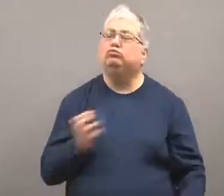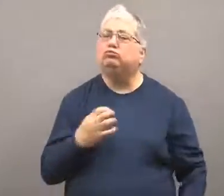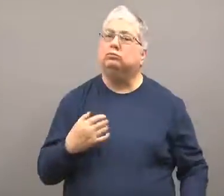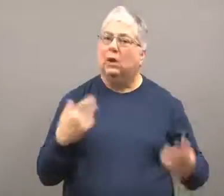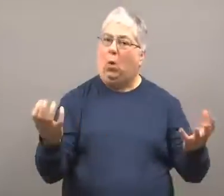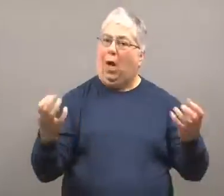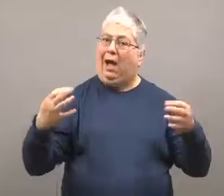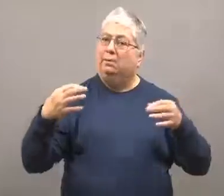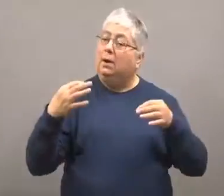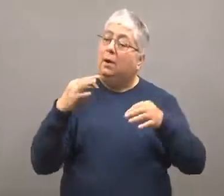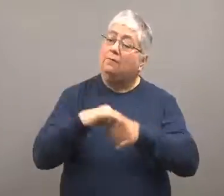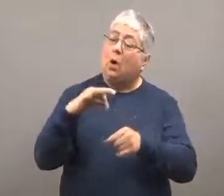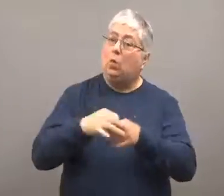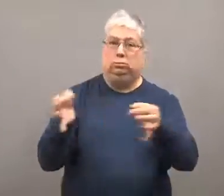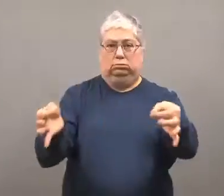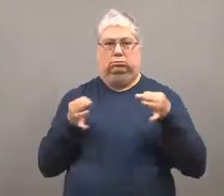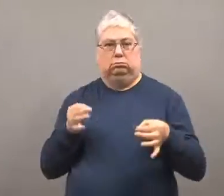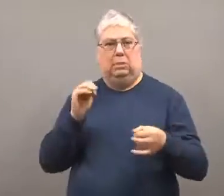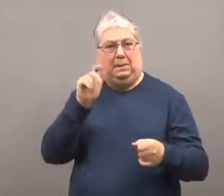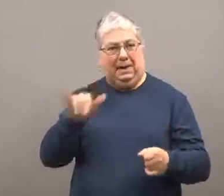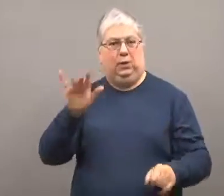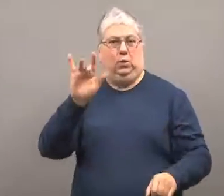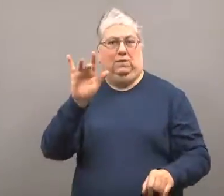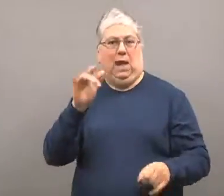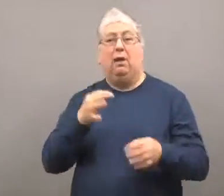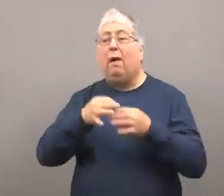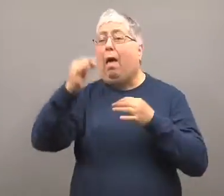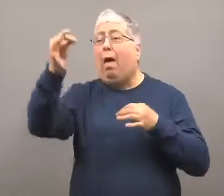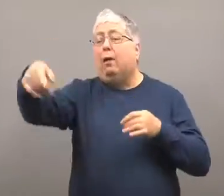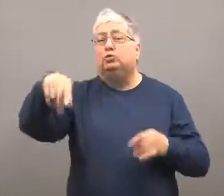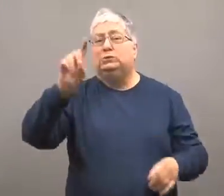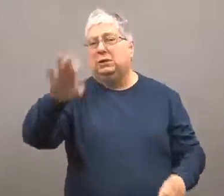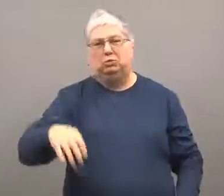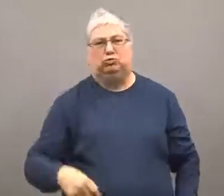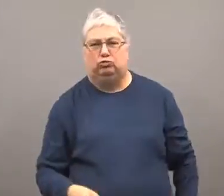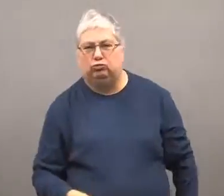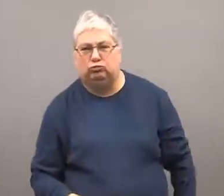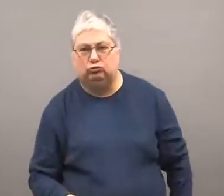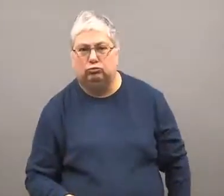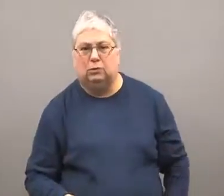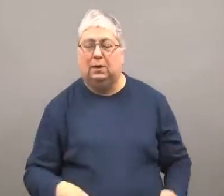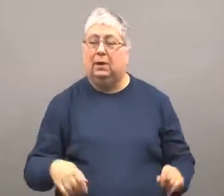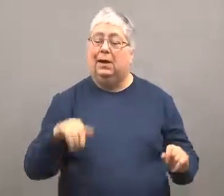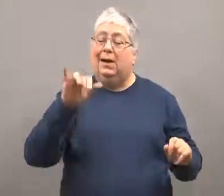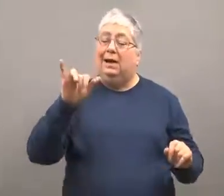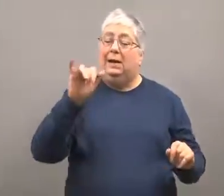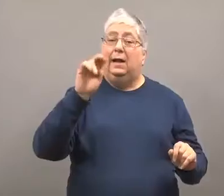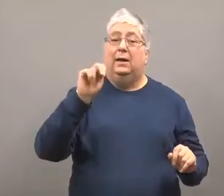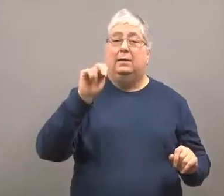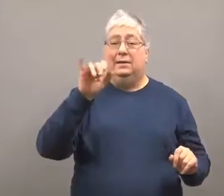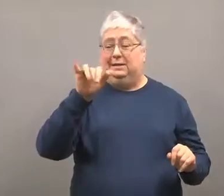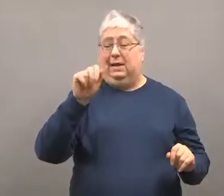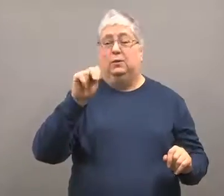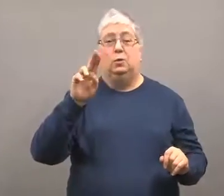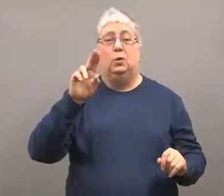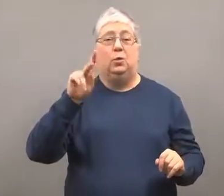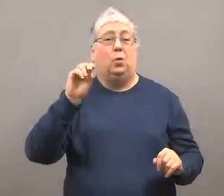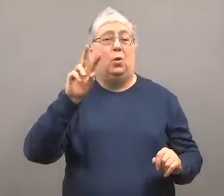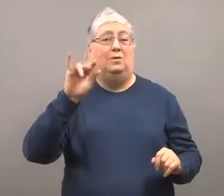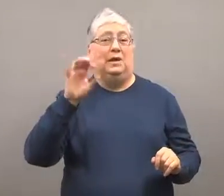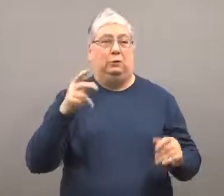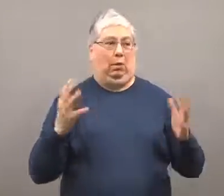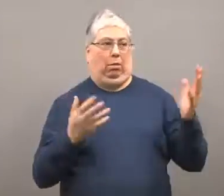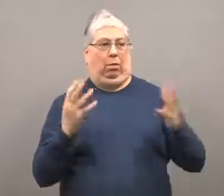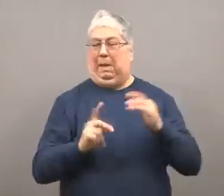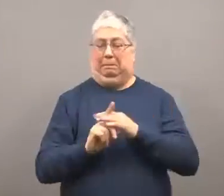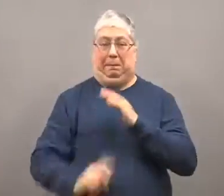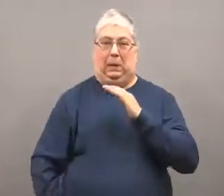They demanded an election on May 25 rather than in December.